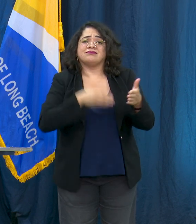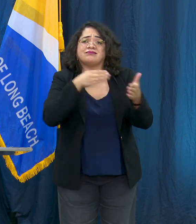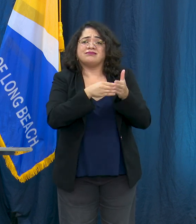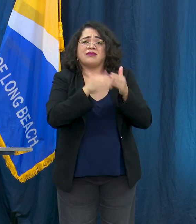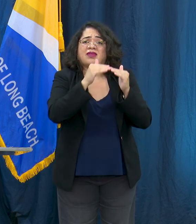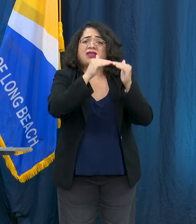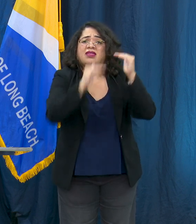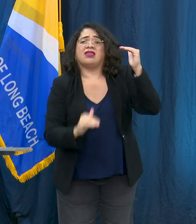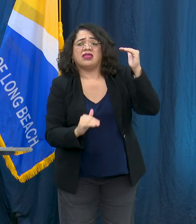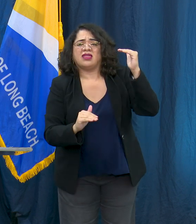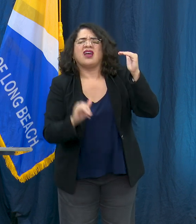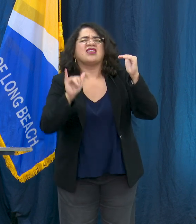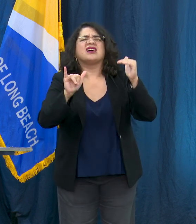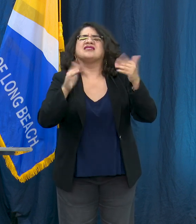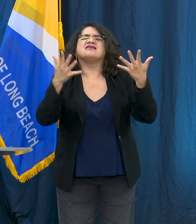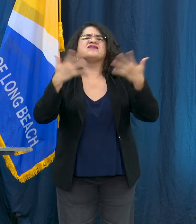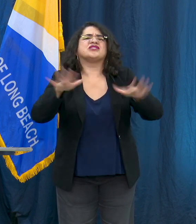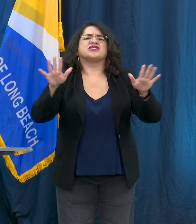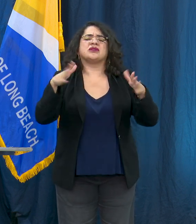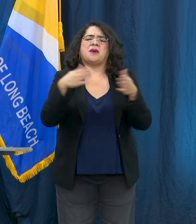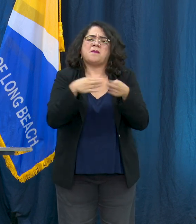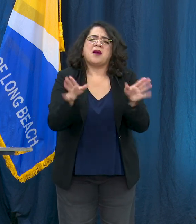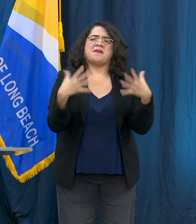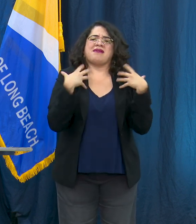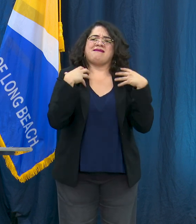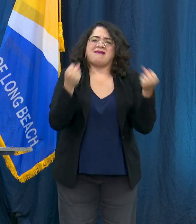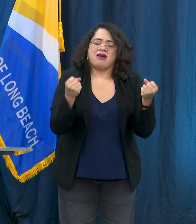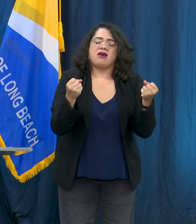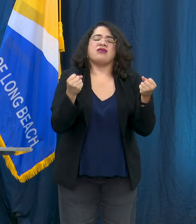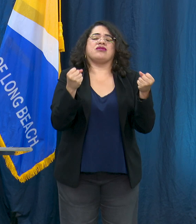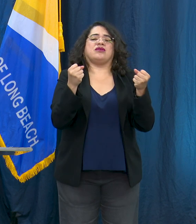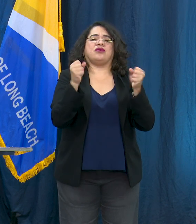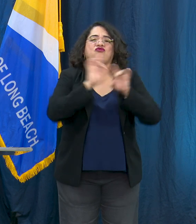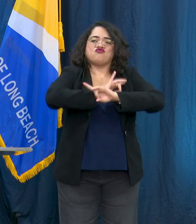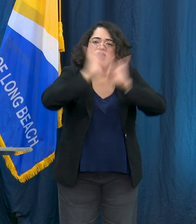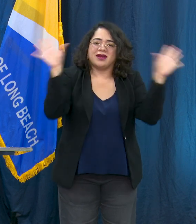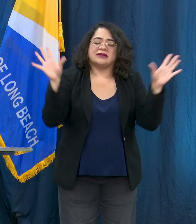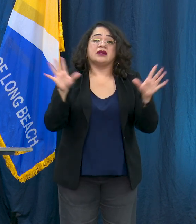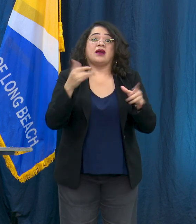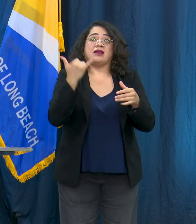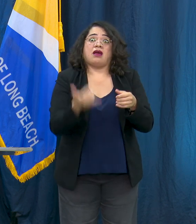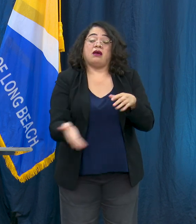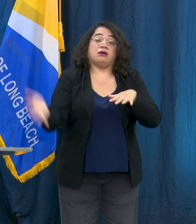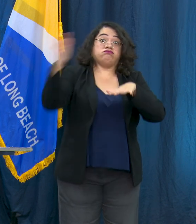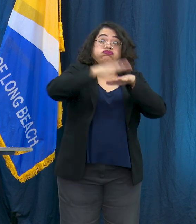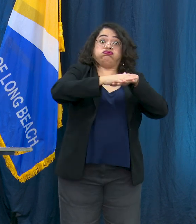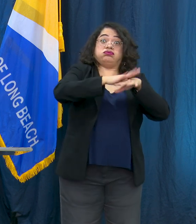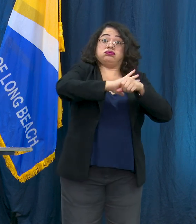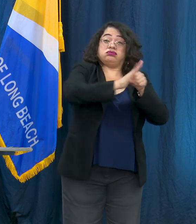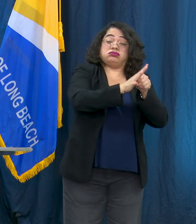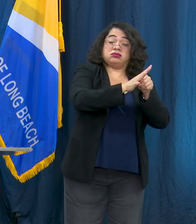public health crises and how they're intertwined within the COVID pandemic which is leading to the representation, the over-representation, of